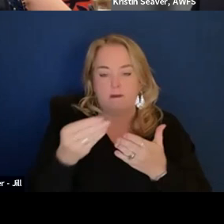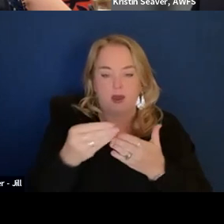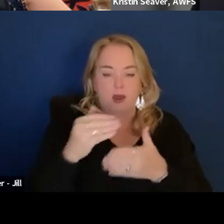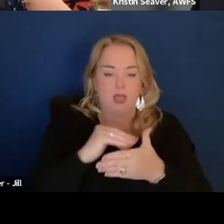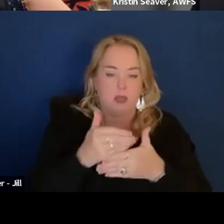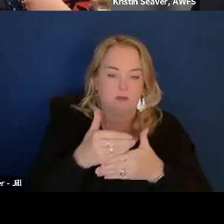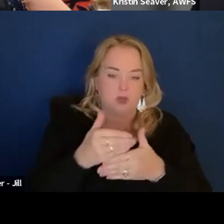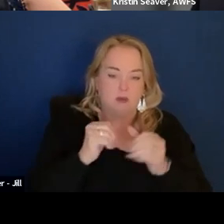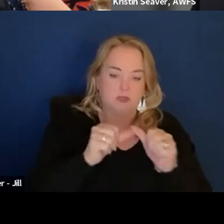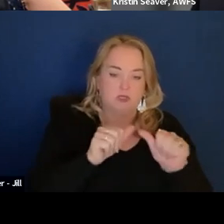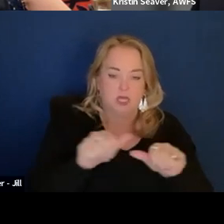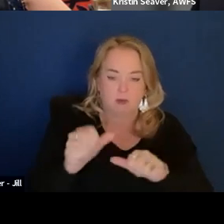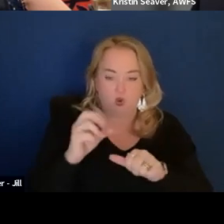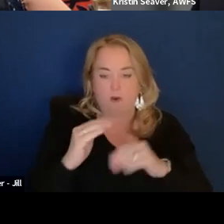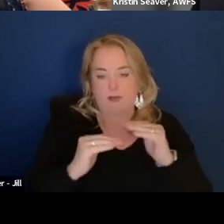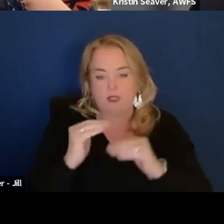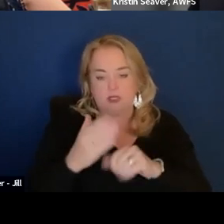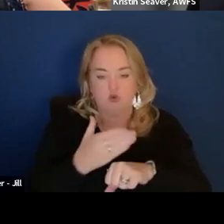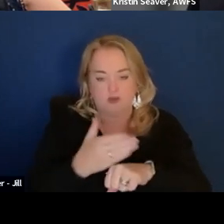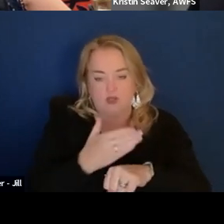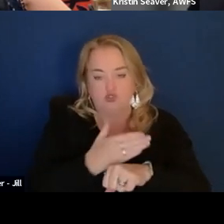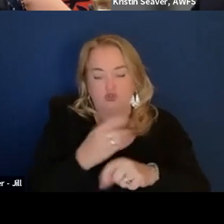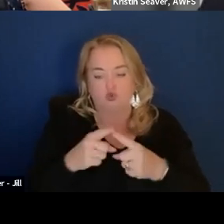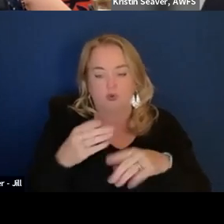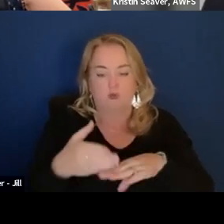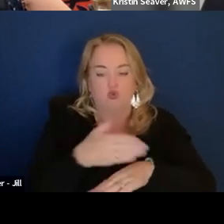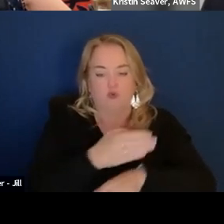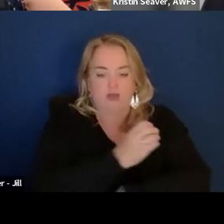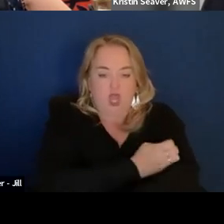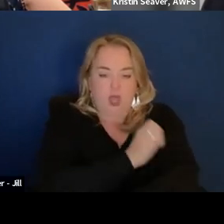If I want to do a building renovation for energy efficiency, that is straightforward.